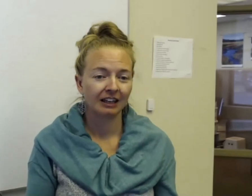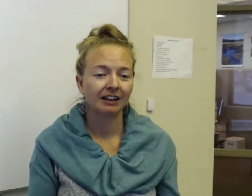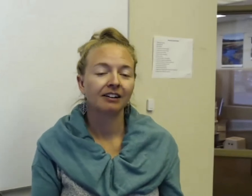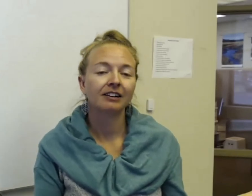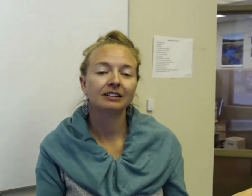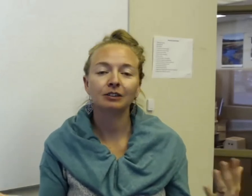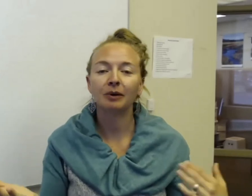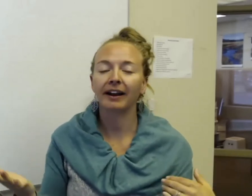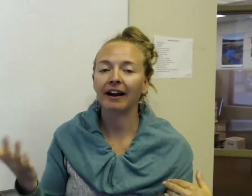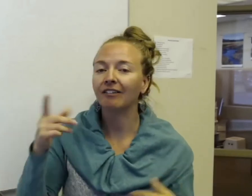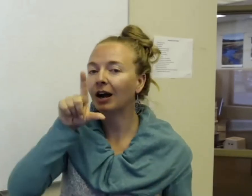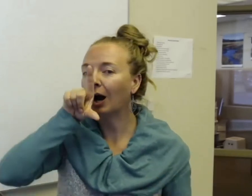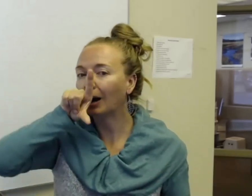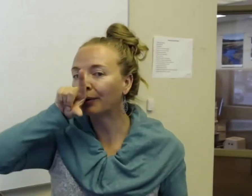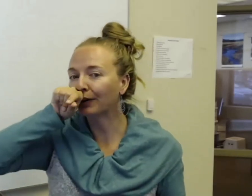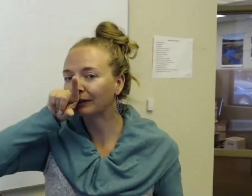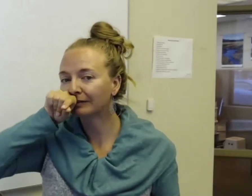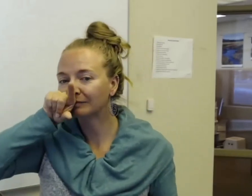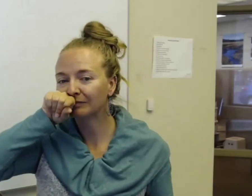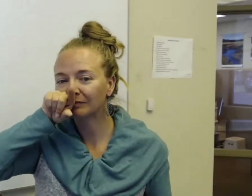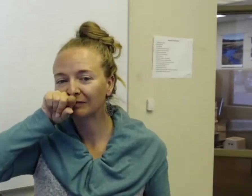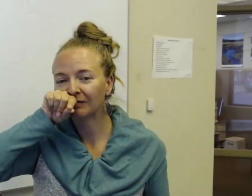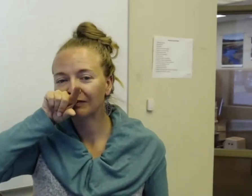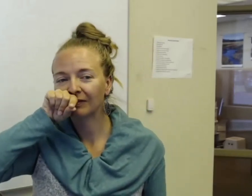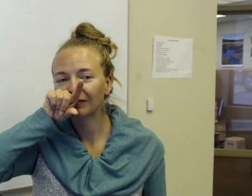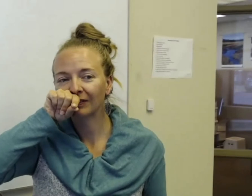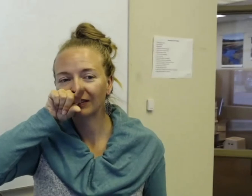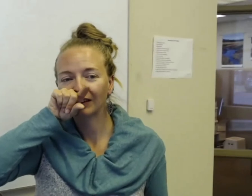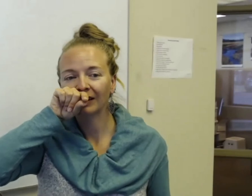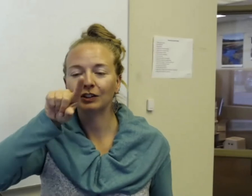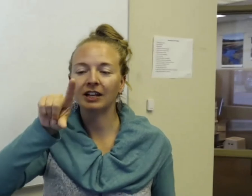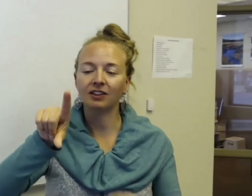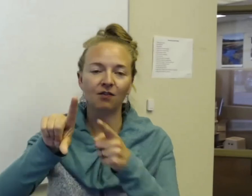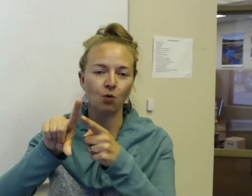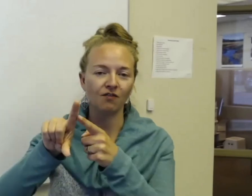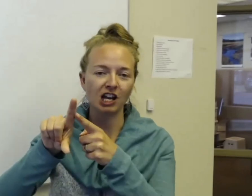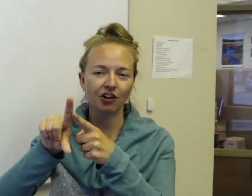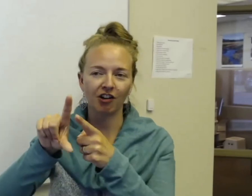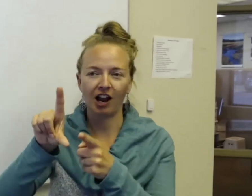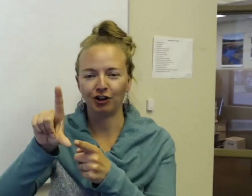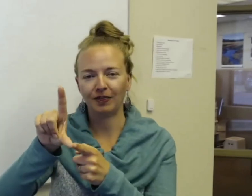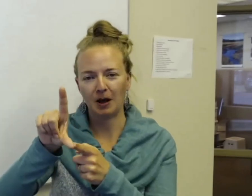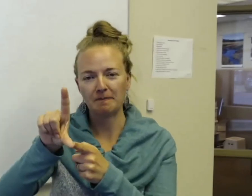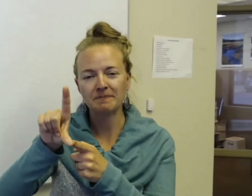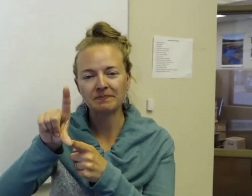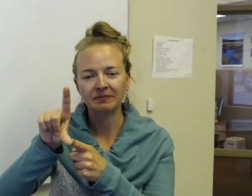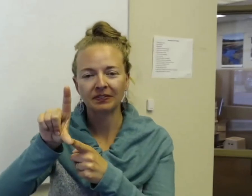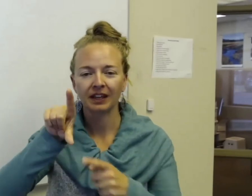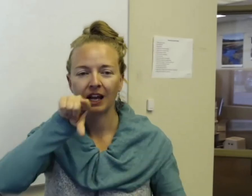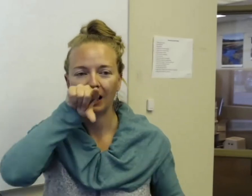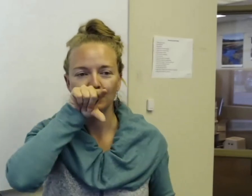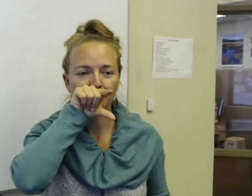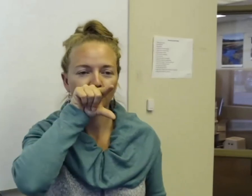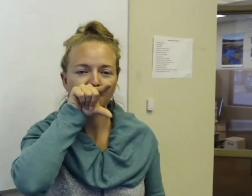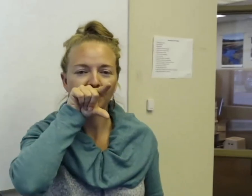So you might have a bird. You take the forefinger and your thumb, and you just put it in front